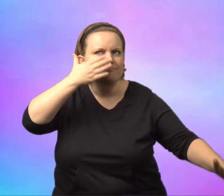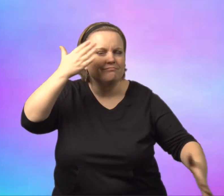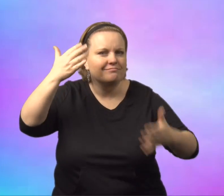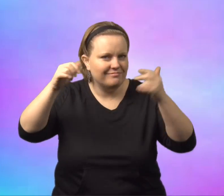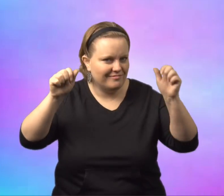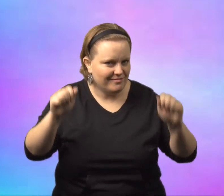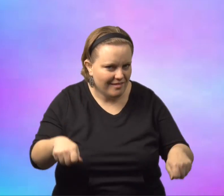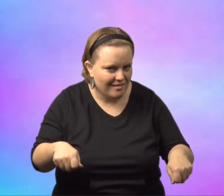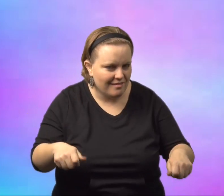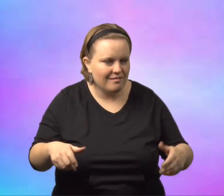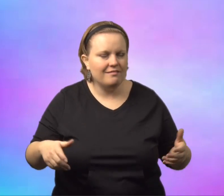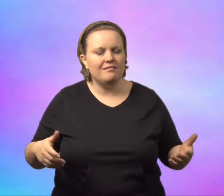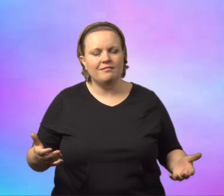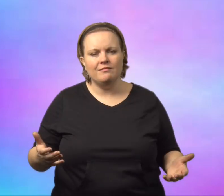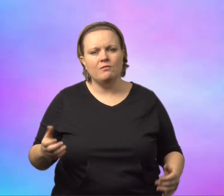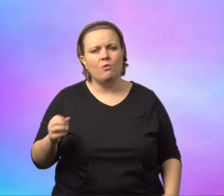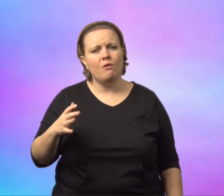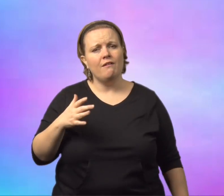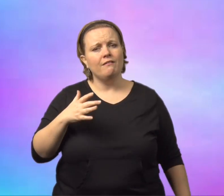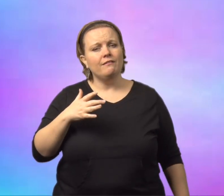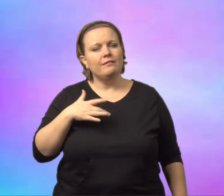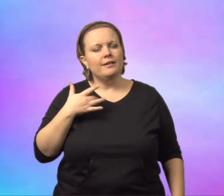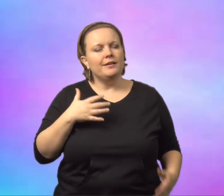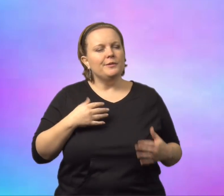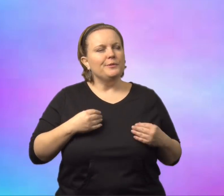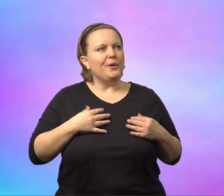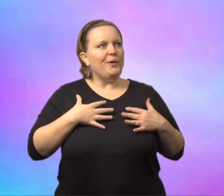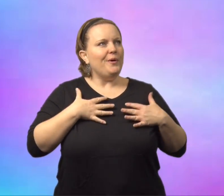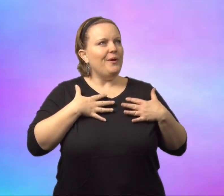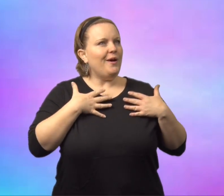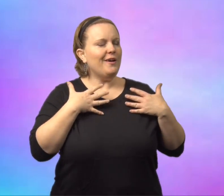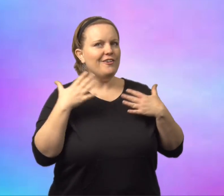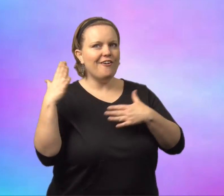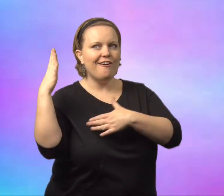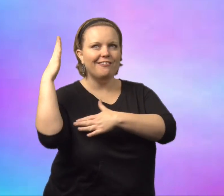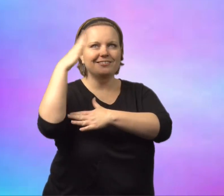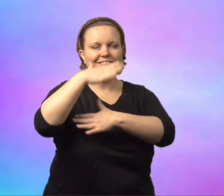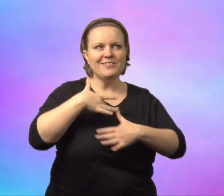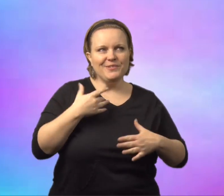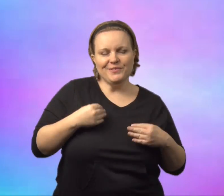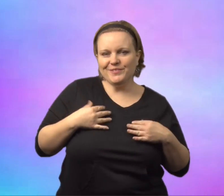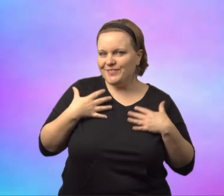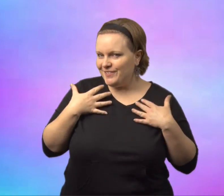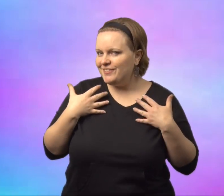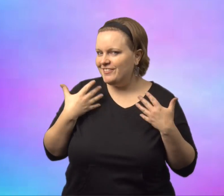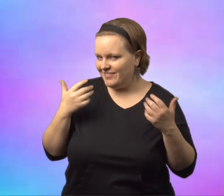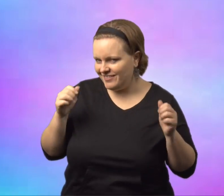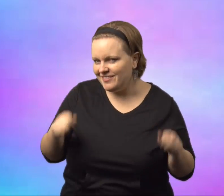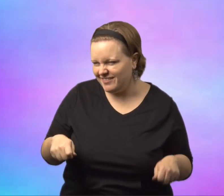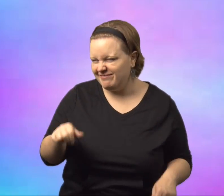you smell it, but it continues to hang around in the air, and you feel refreshed all day.